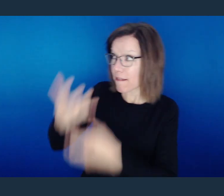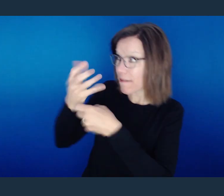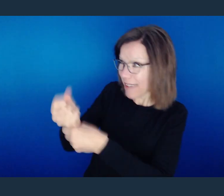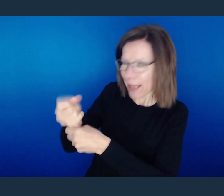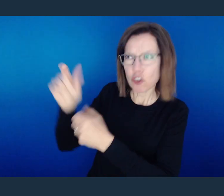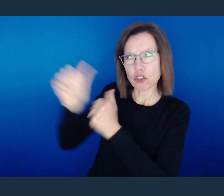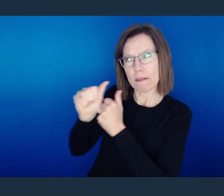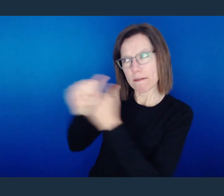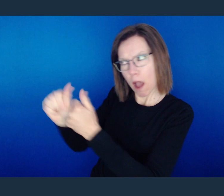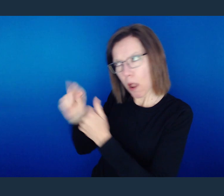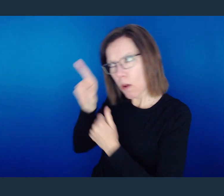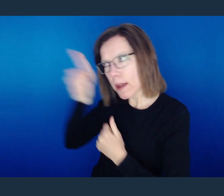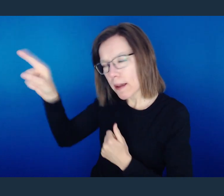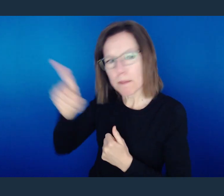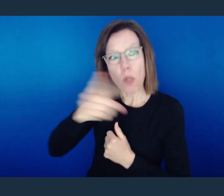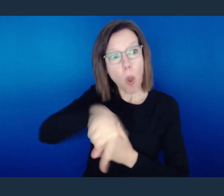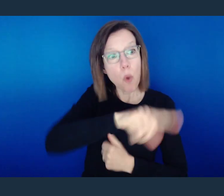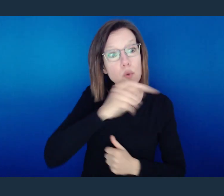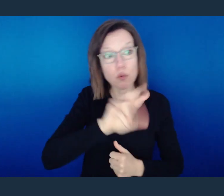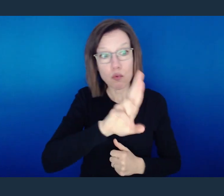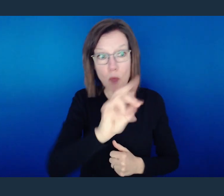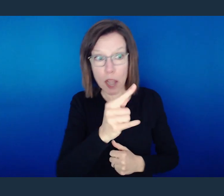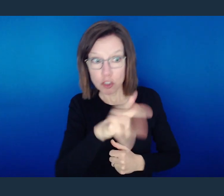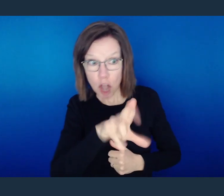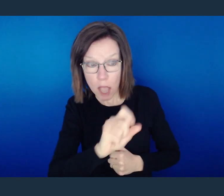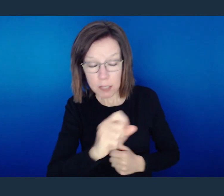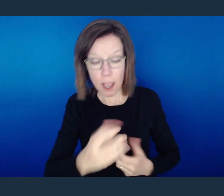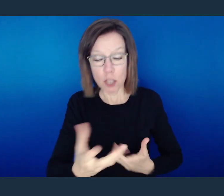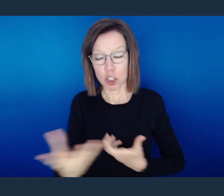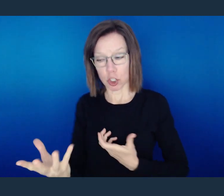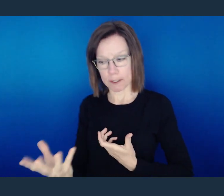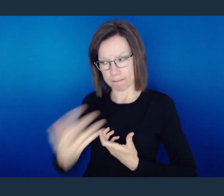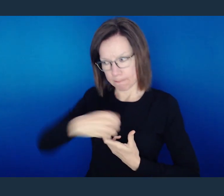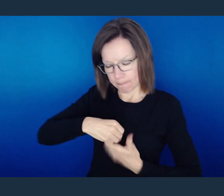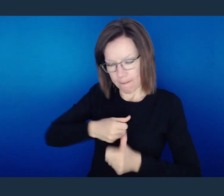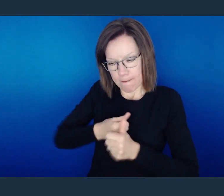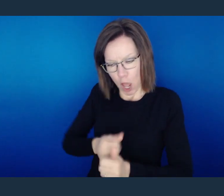In his saying, he says the righteous shall live by faith, before switching over and pointing